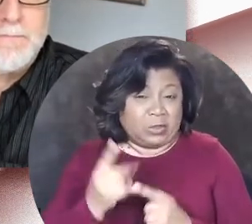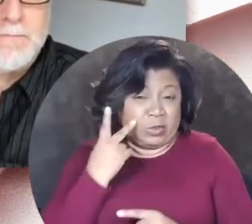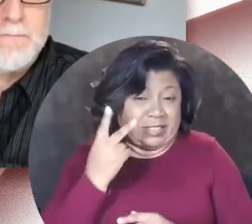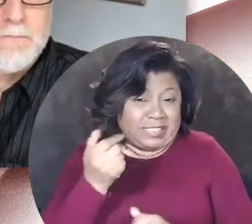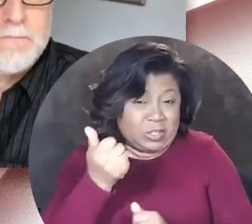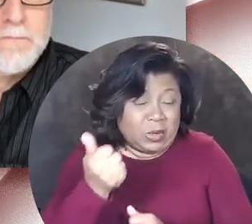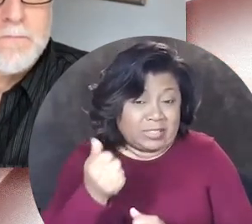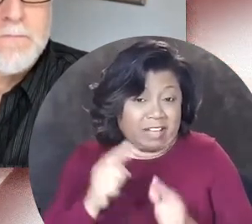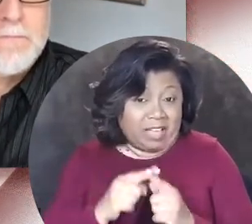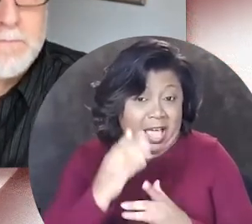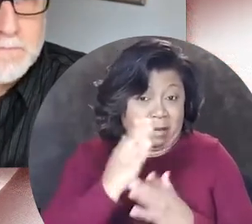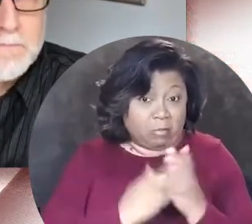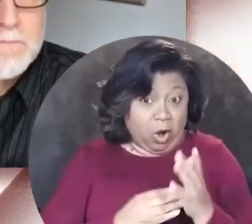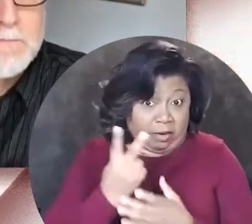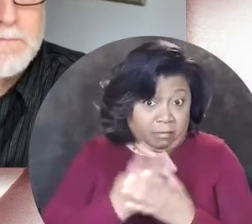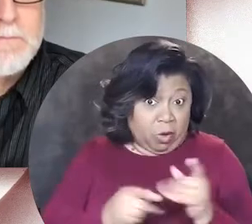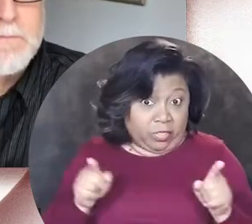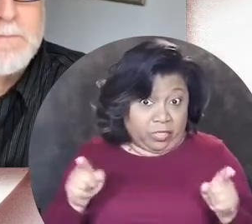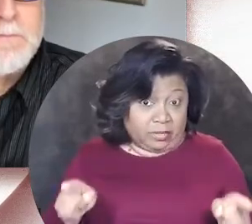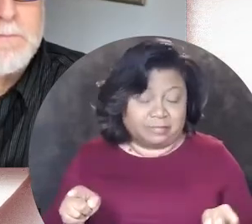and do you see yourself as part of both?